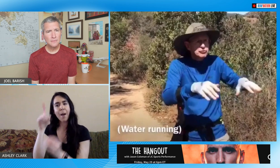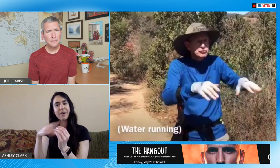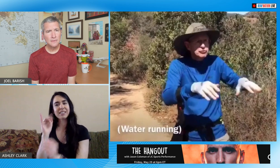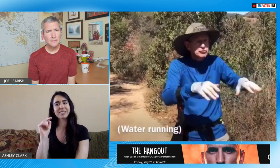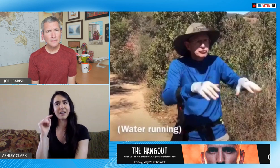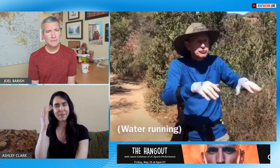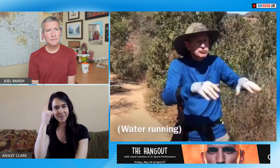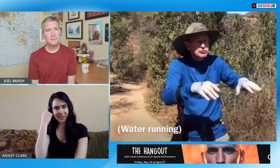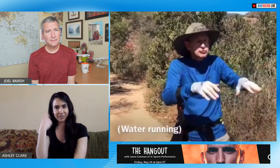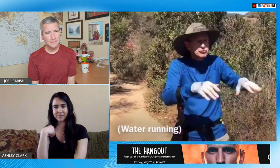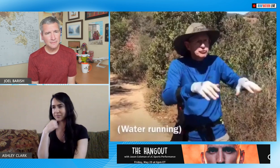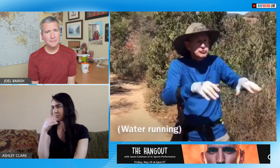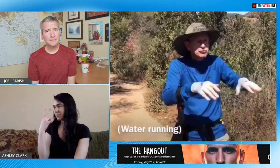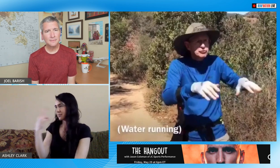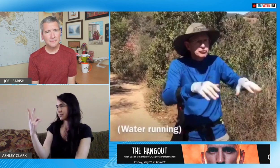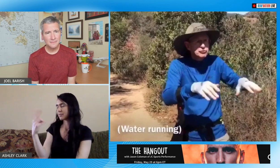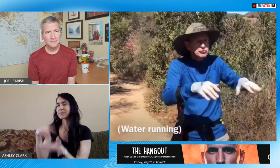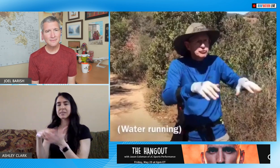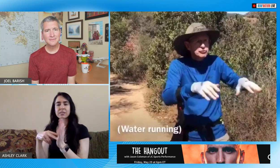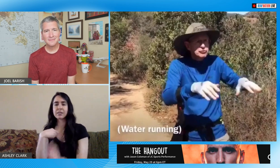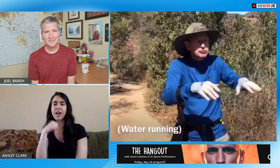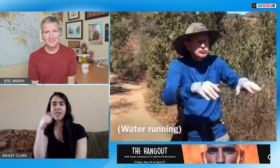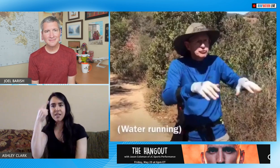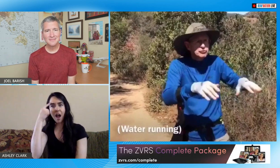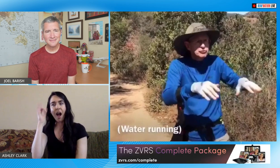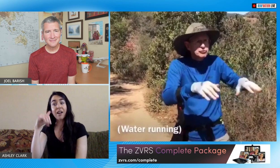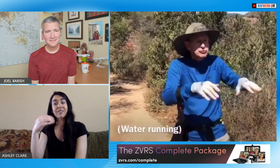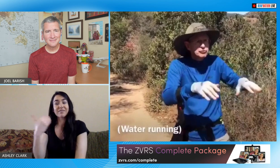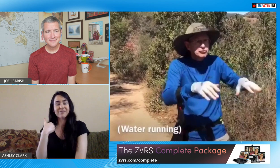but he could hear it and I had honestly never even thought about it because if I